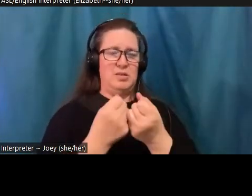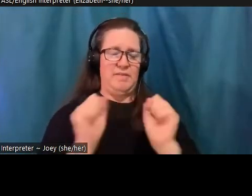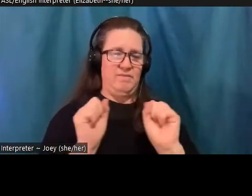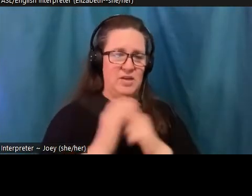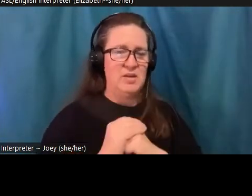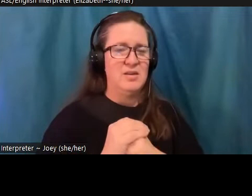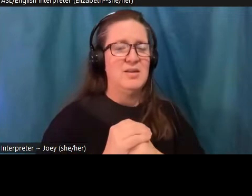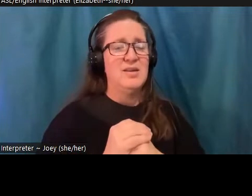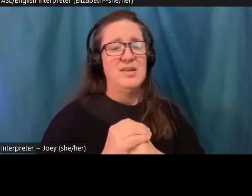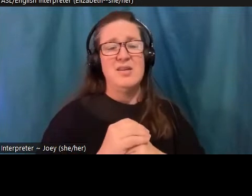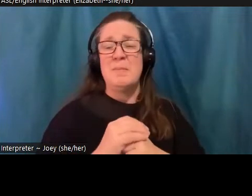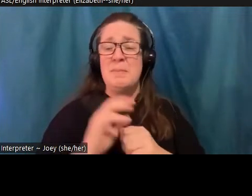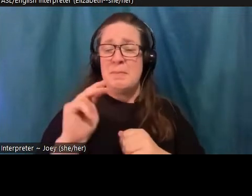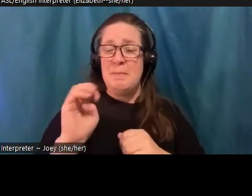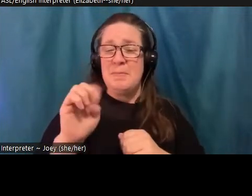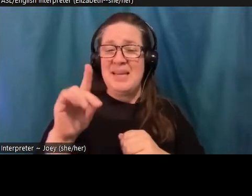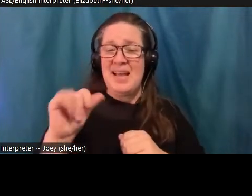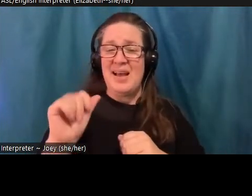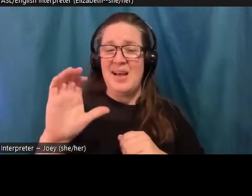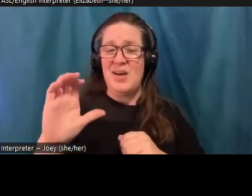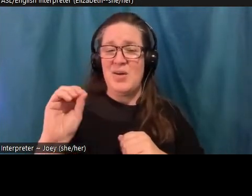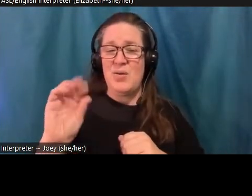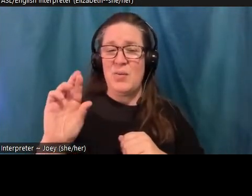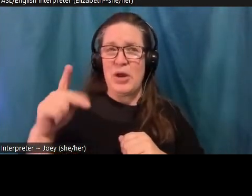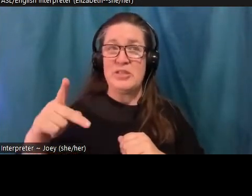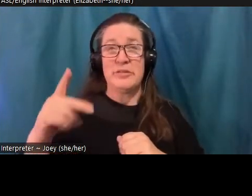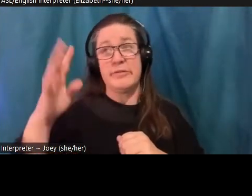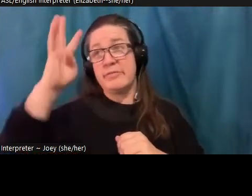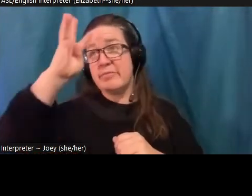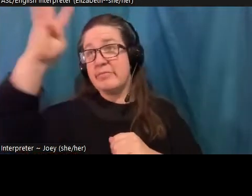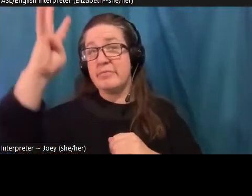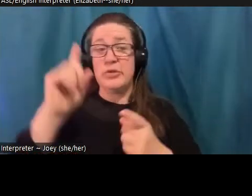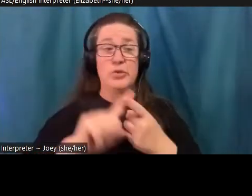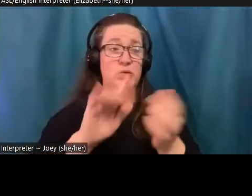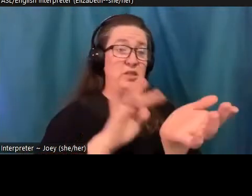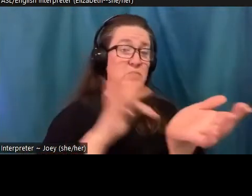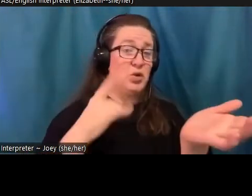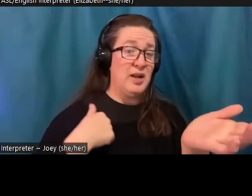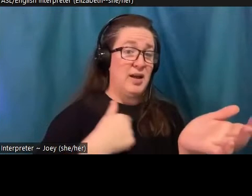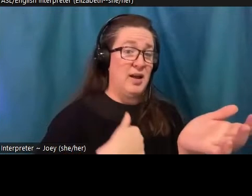themselves, they're exploiting something that's part of our psychological makeup. In psychology, this is the second